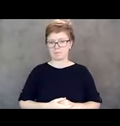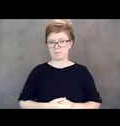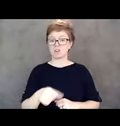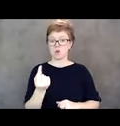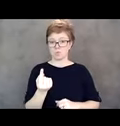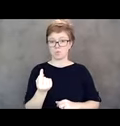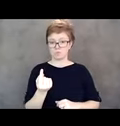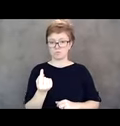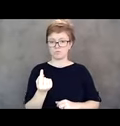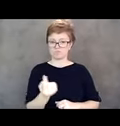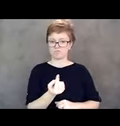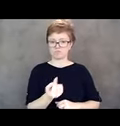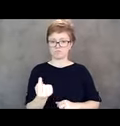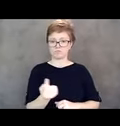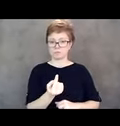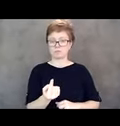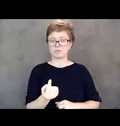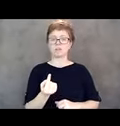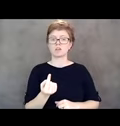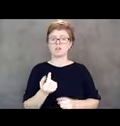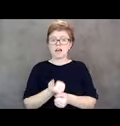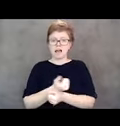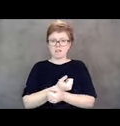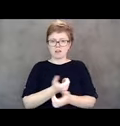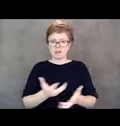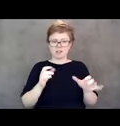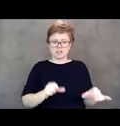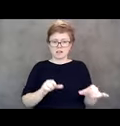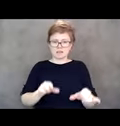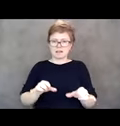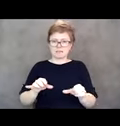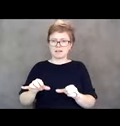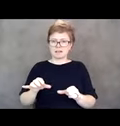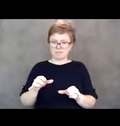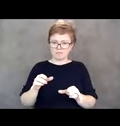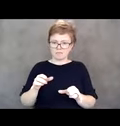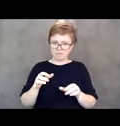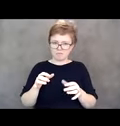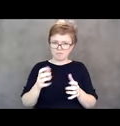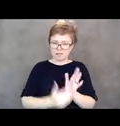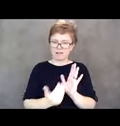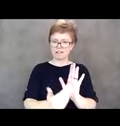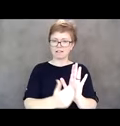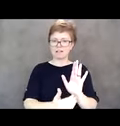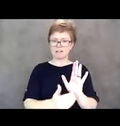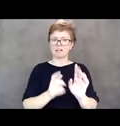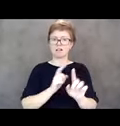And even though everything about this course was the same as it was every other time, they suggested that he be removed